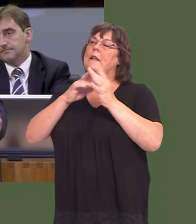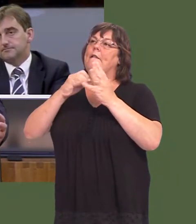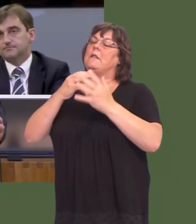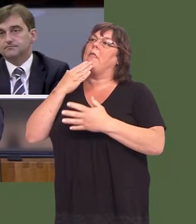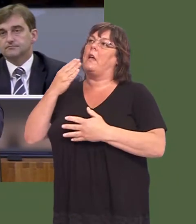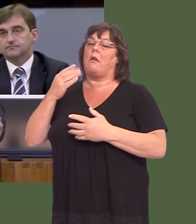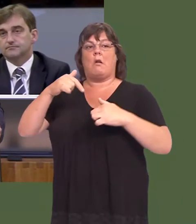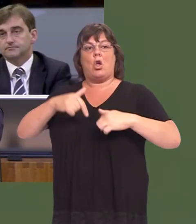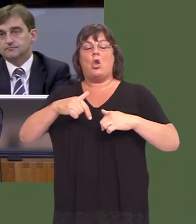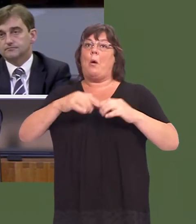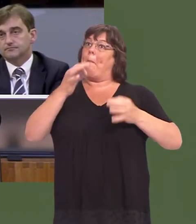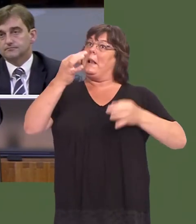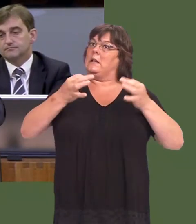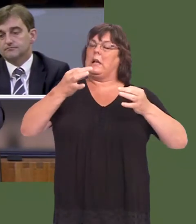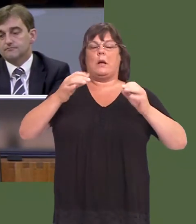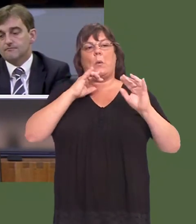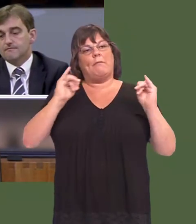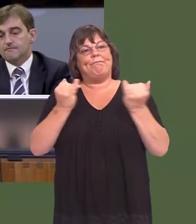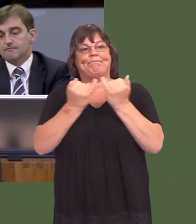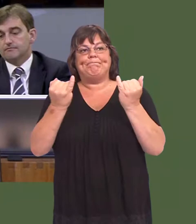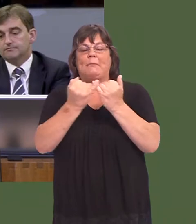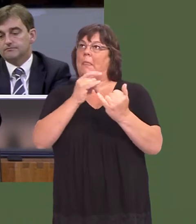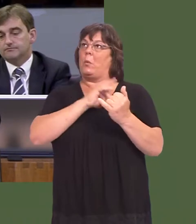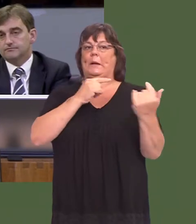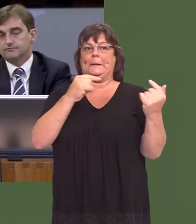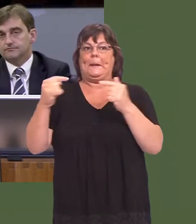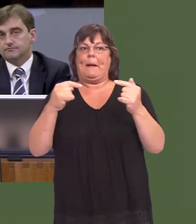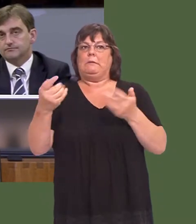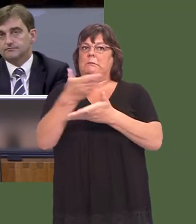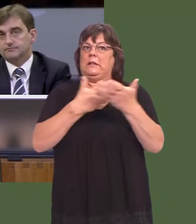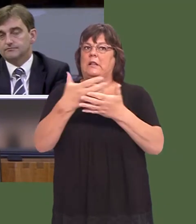Politically, we are divided in this Chamber, and thatís what this Chamber is for: debate and discussion.